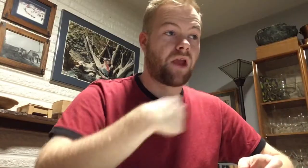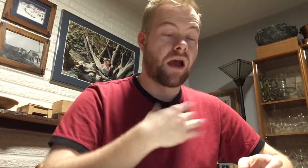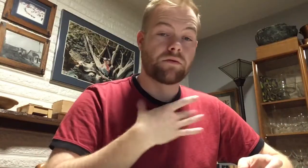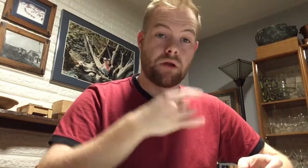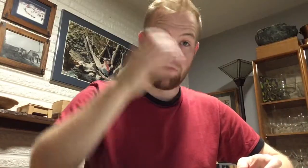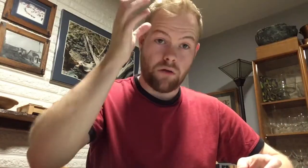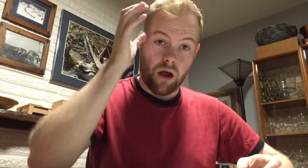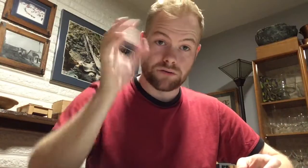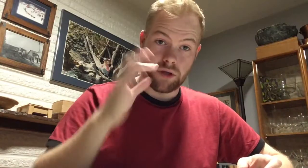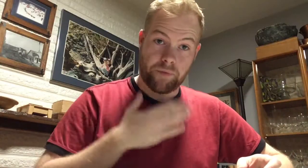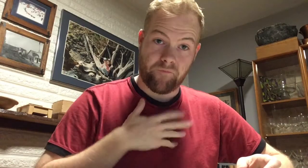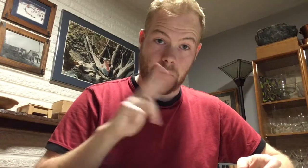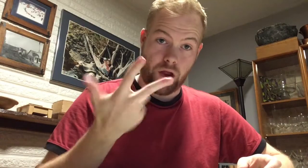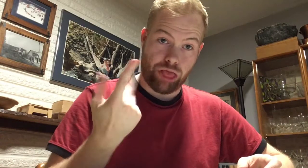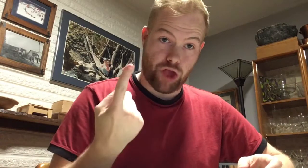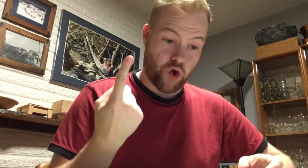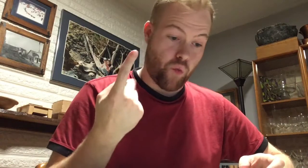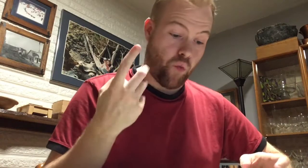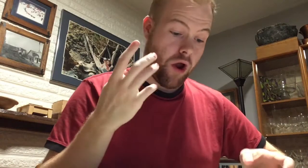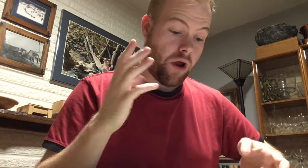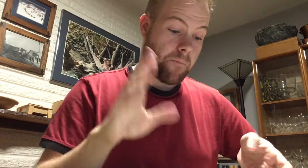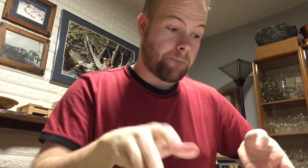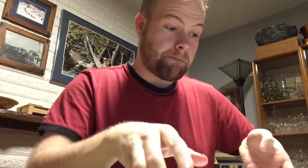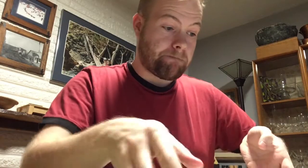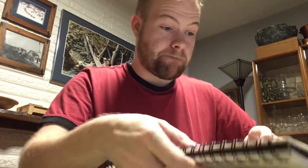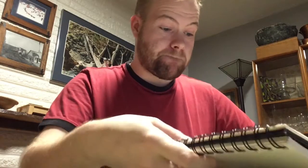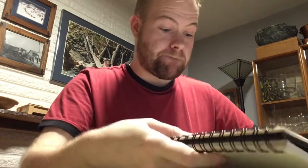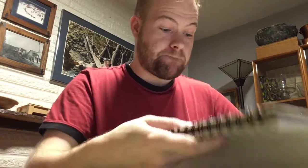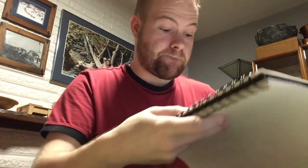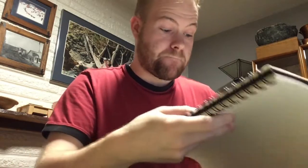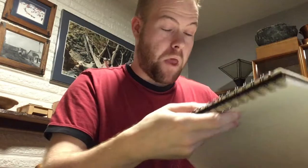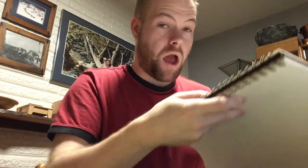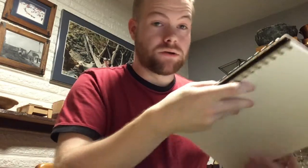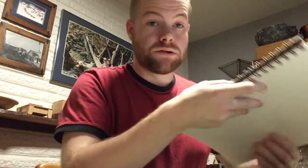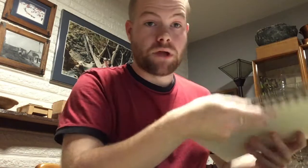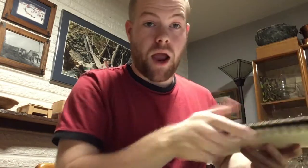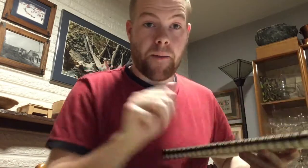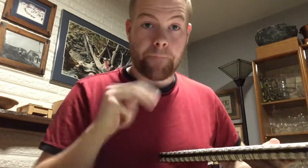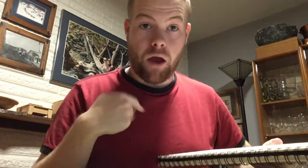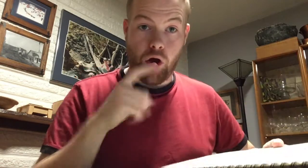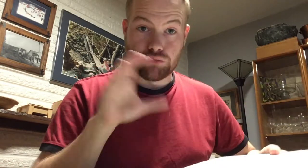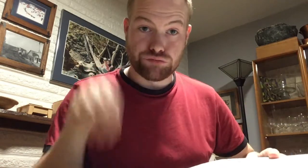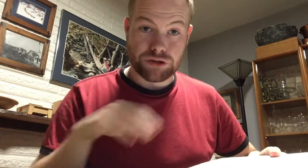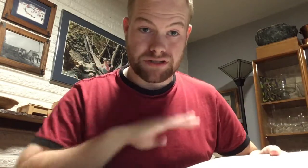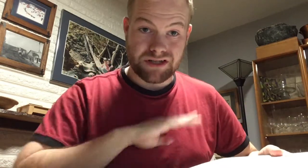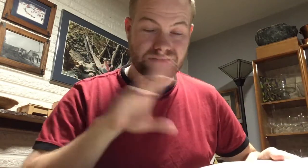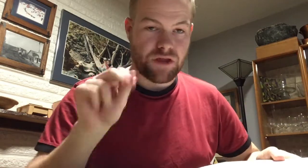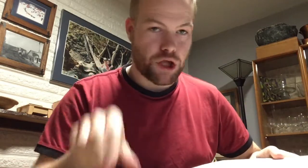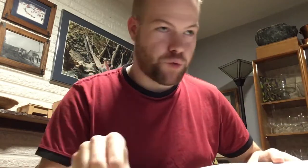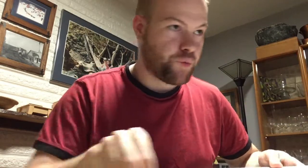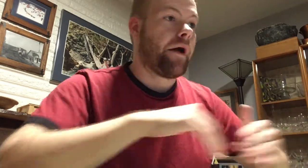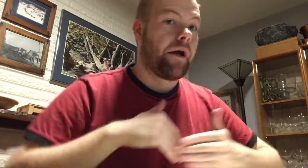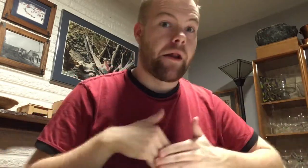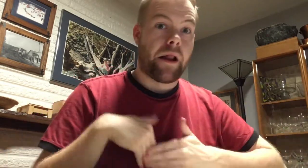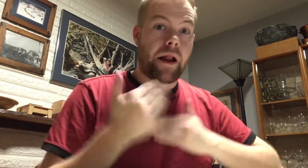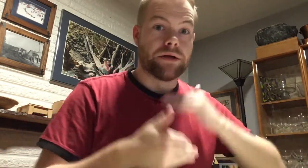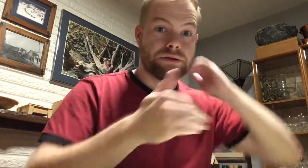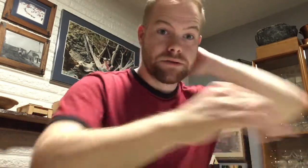I like the concept of my third one, but am I 100% satisfied? No. Next!